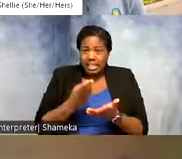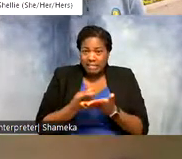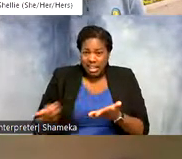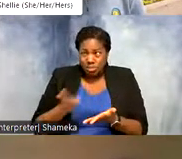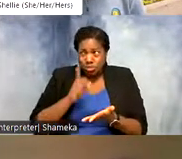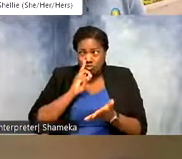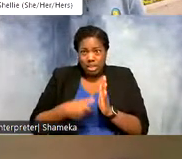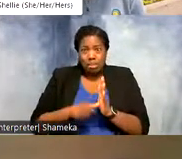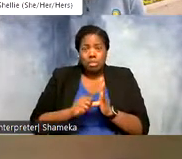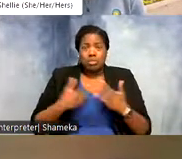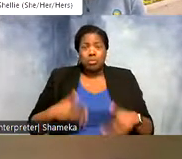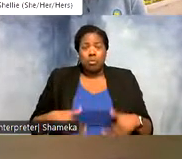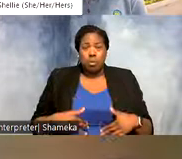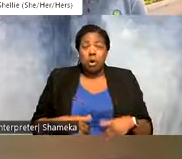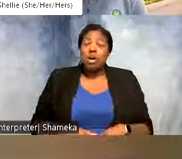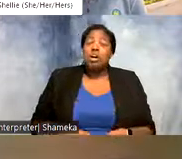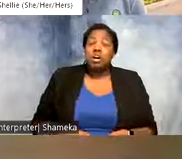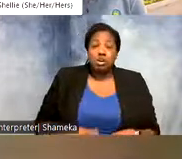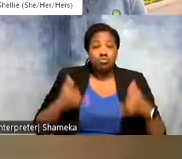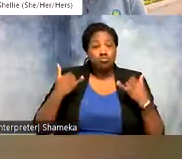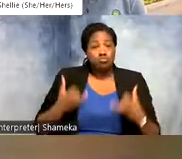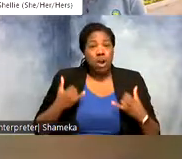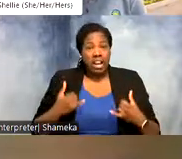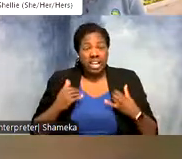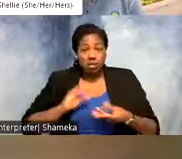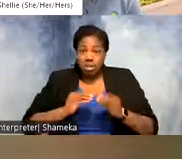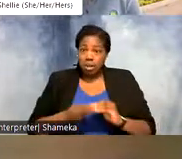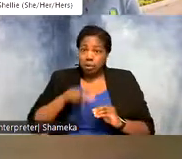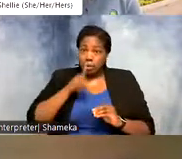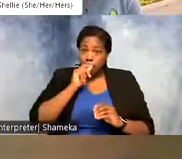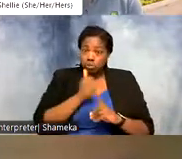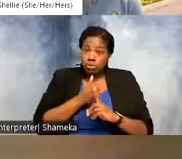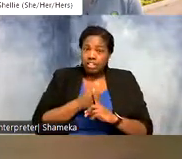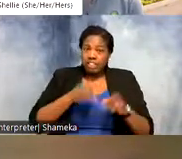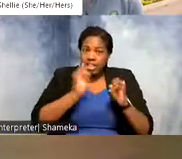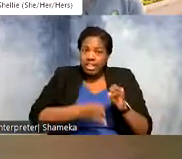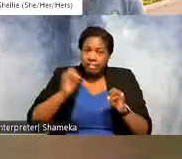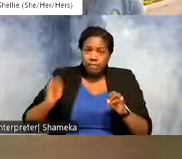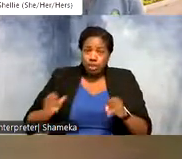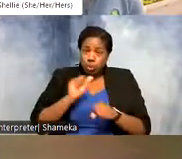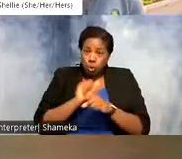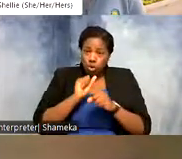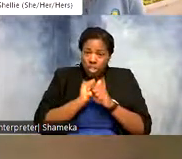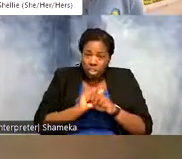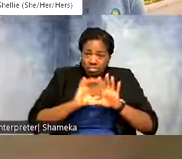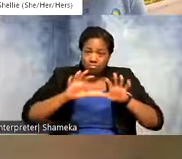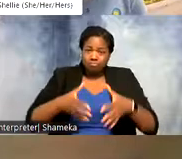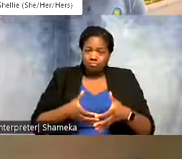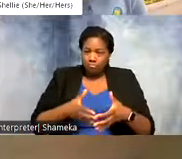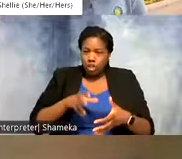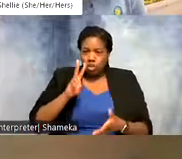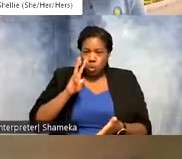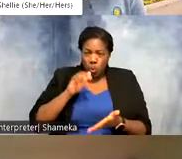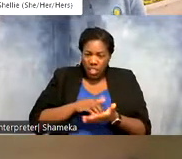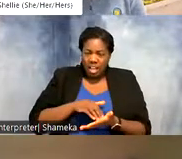And right now the the number of birds individual birds that we're working with is 2,800 individual